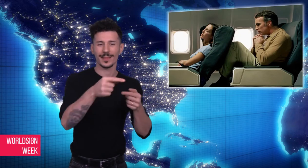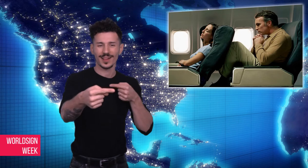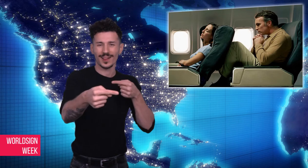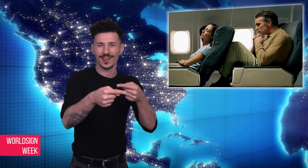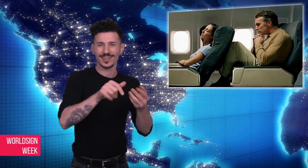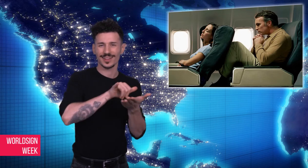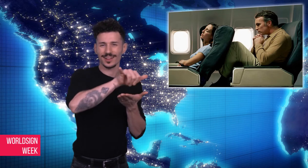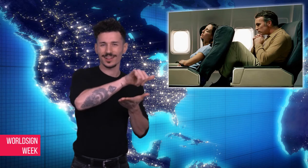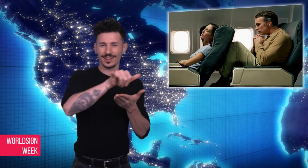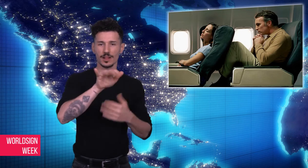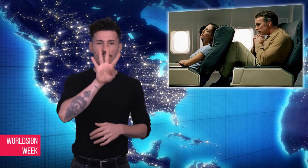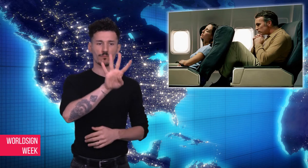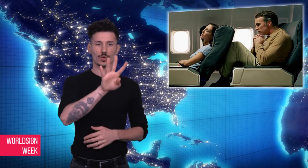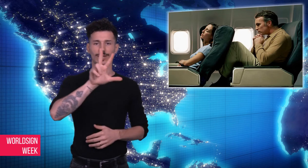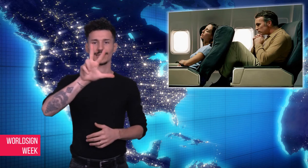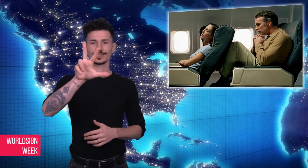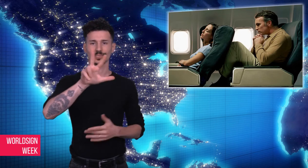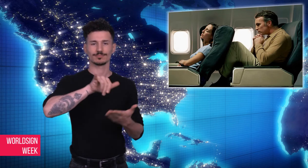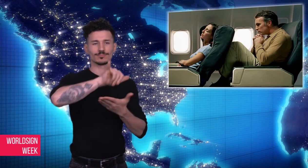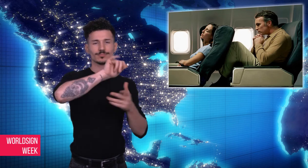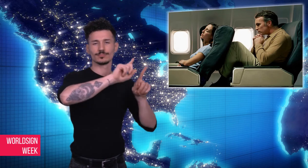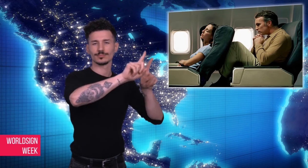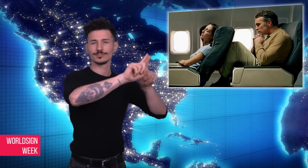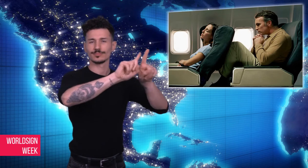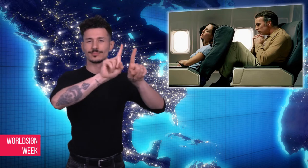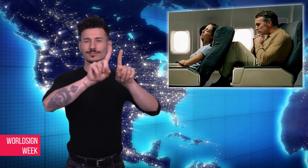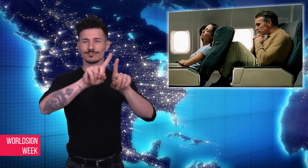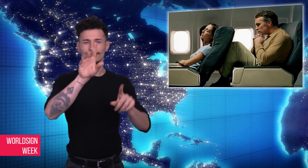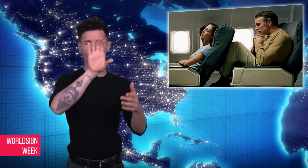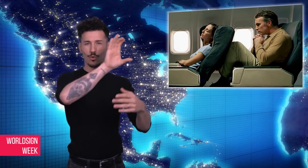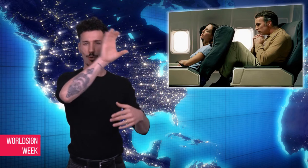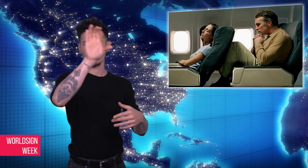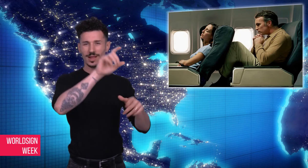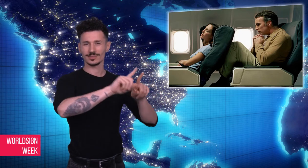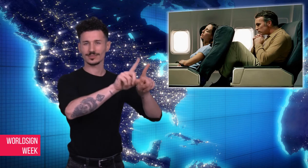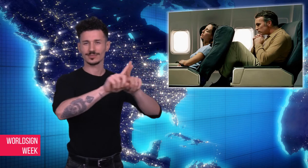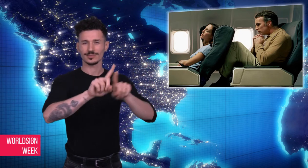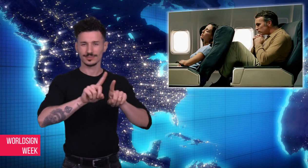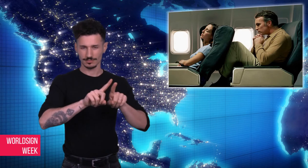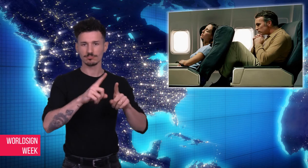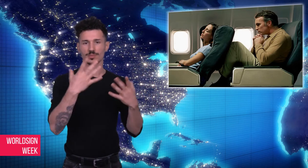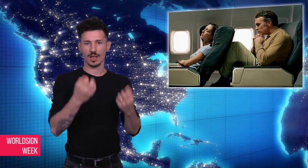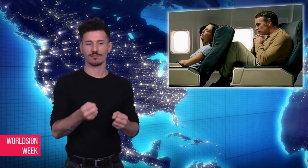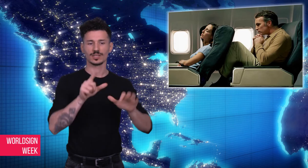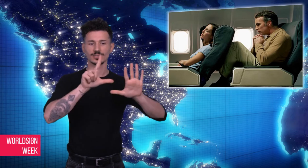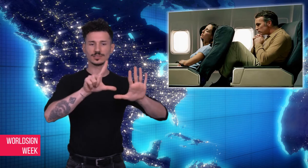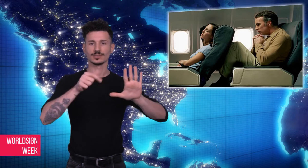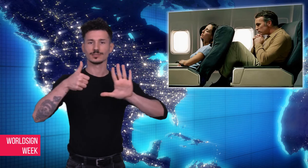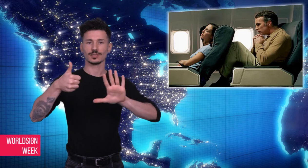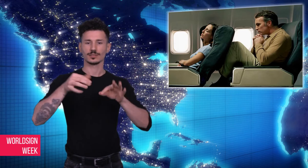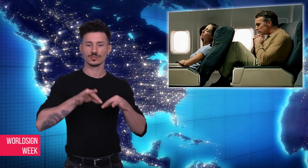as their minimum standard on short flights, and 12 companies